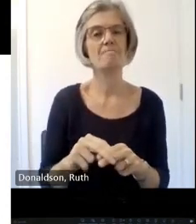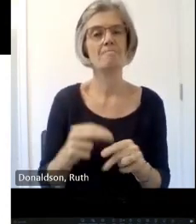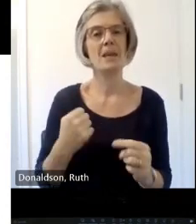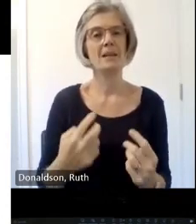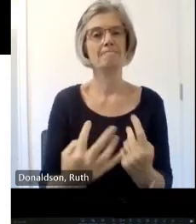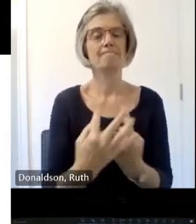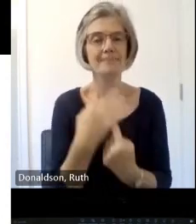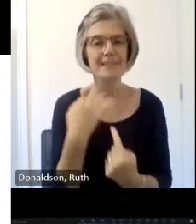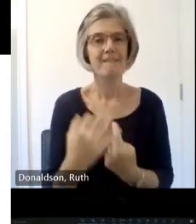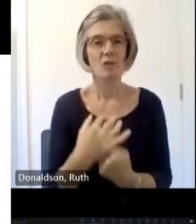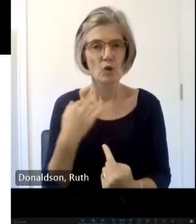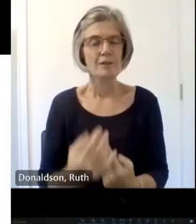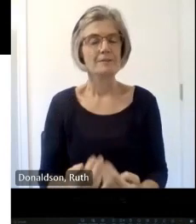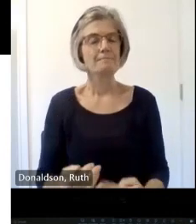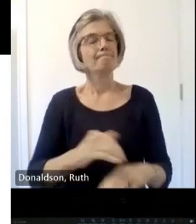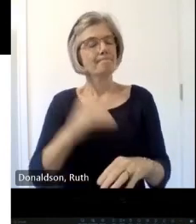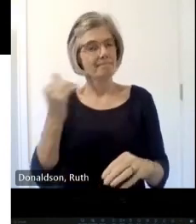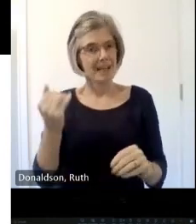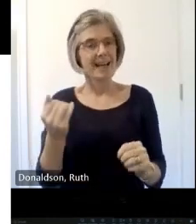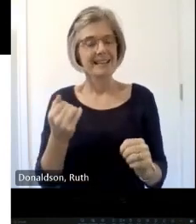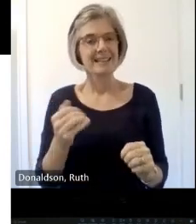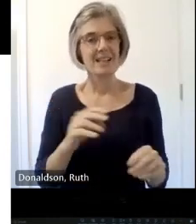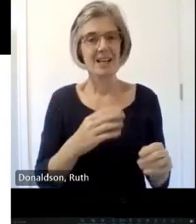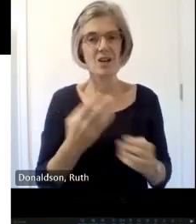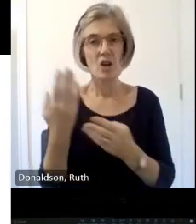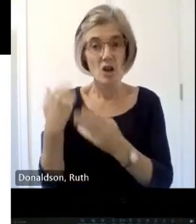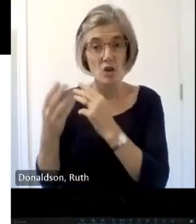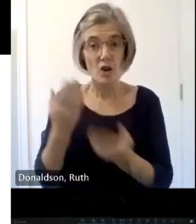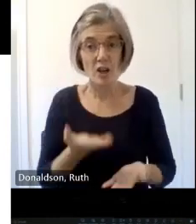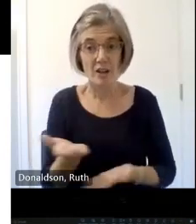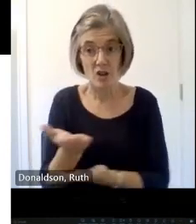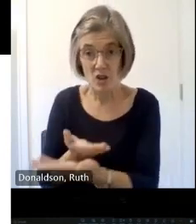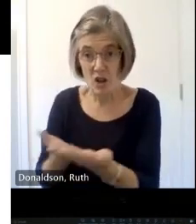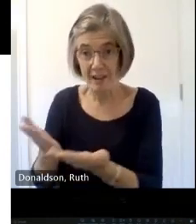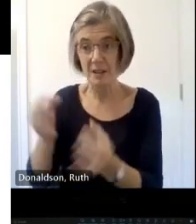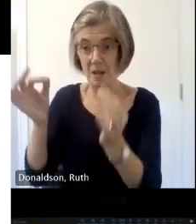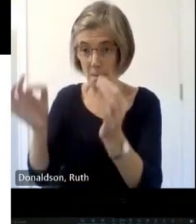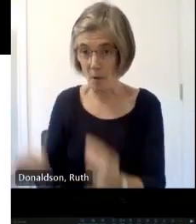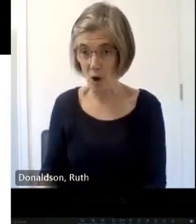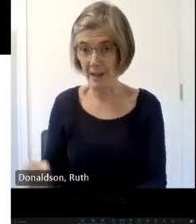a historical consultant in local and National politics and as a community activist in the